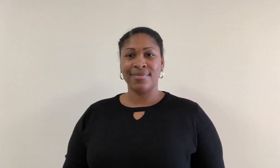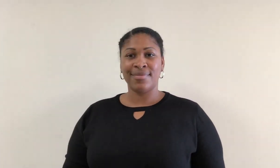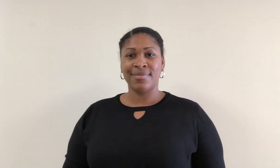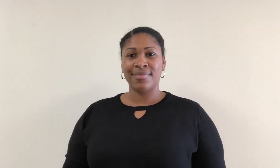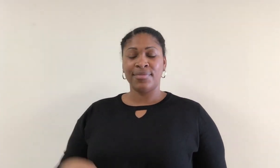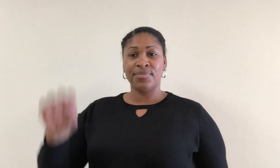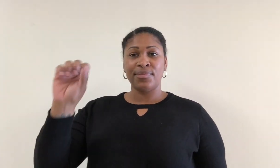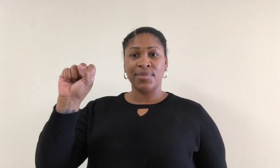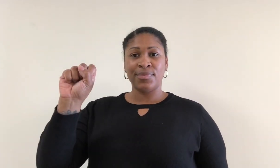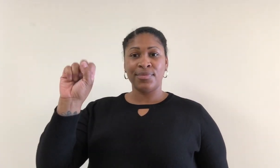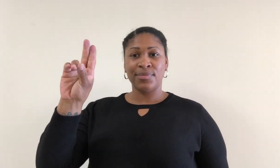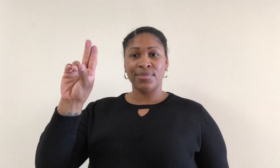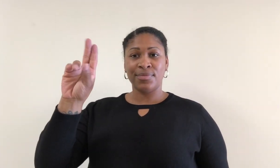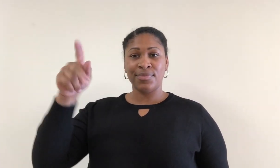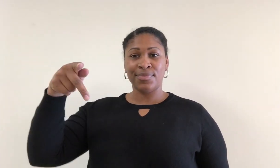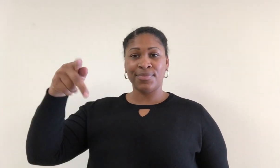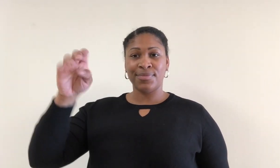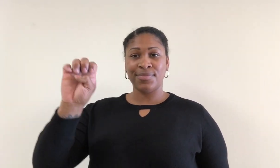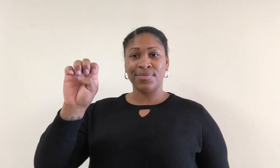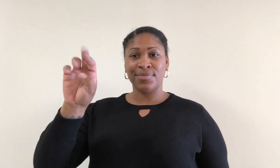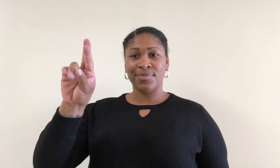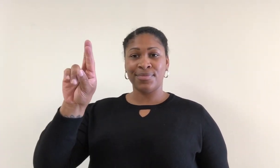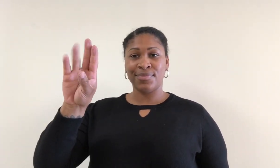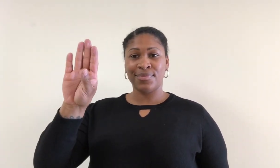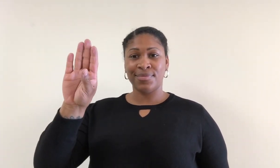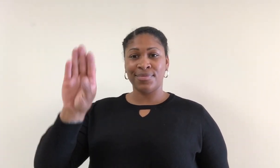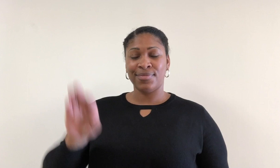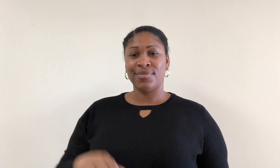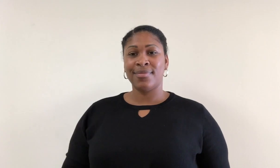Superb